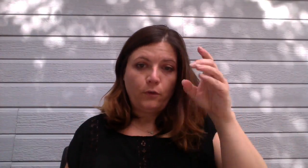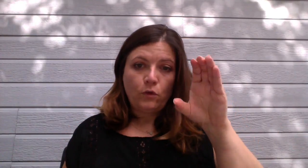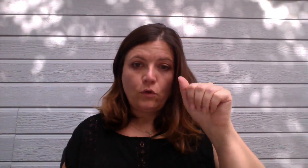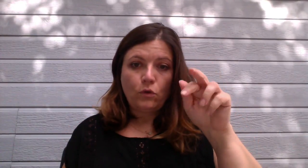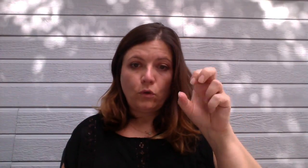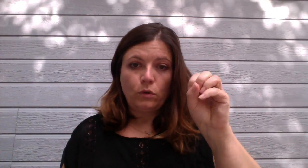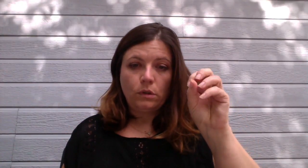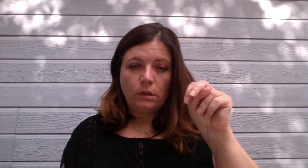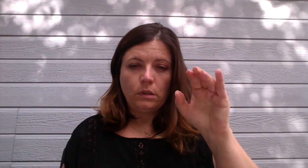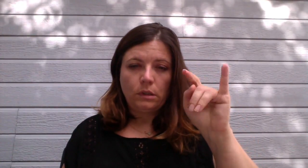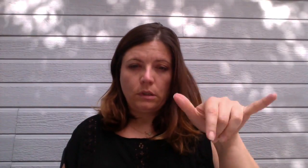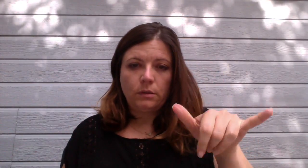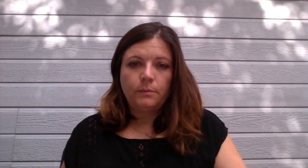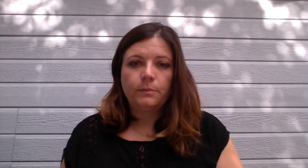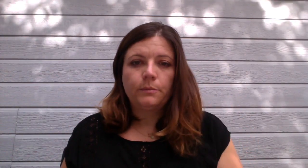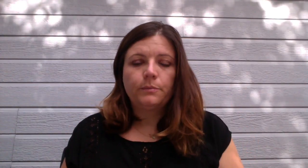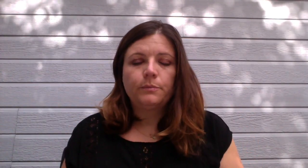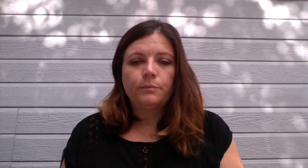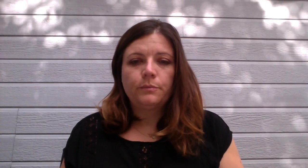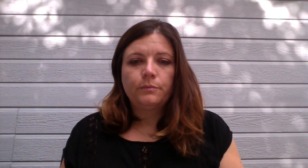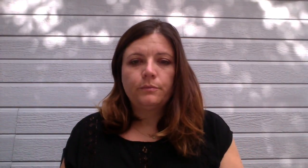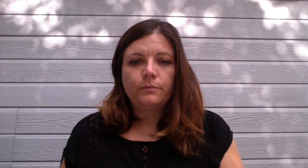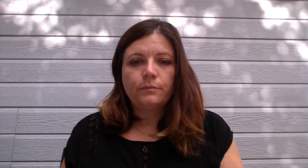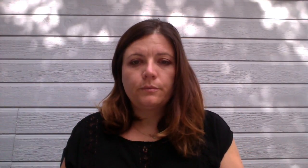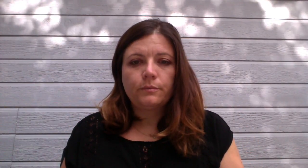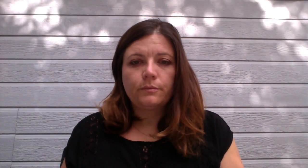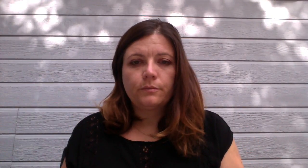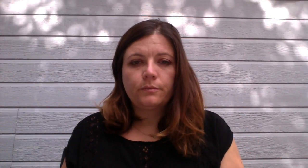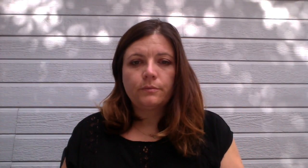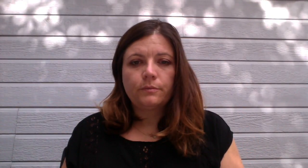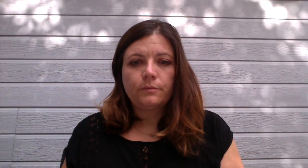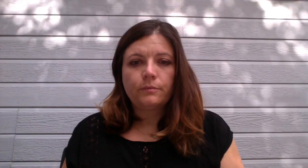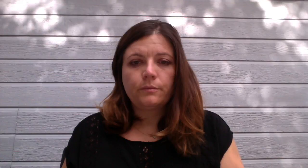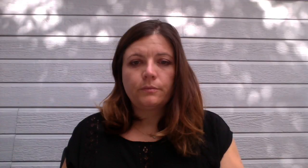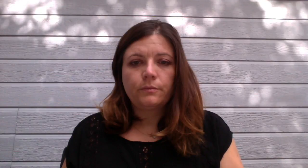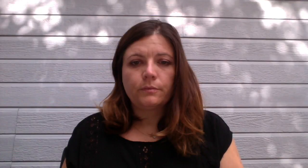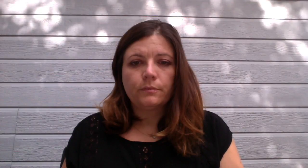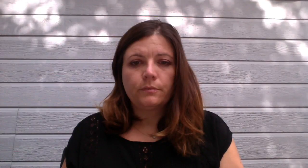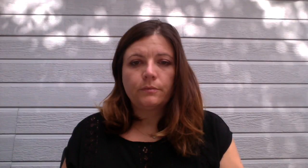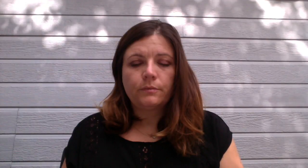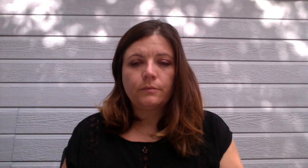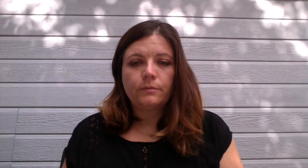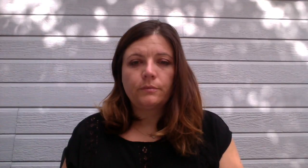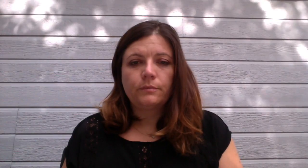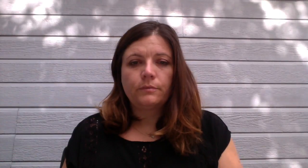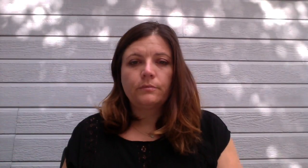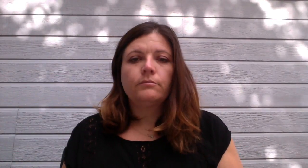Carson City: Legislative Building, Room 2135, 401 South Carson Street